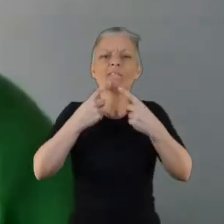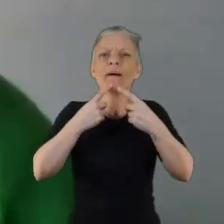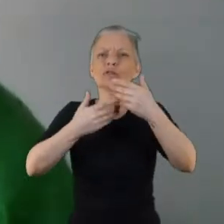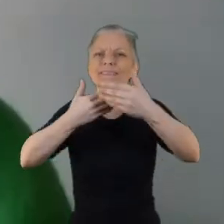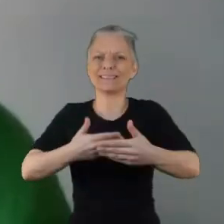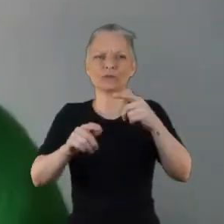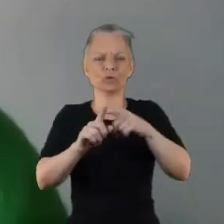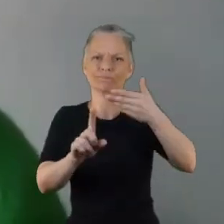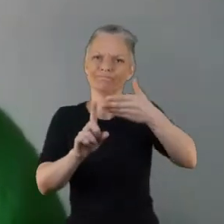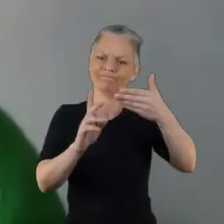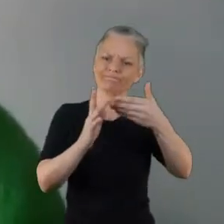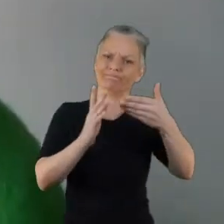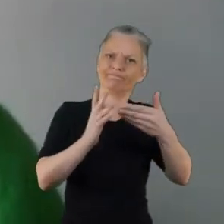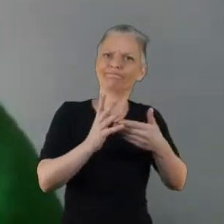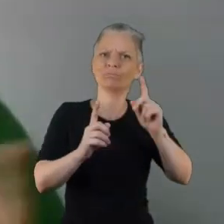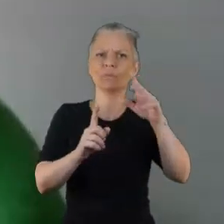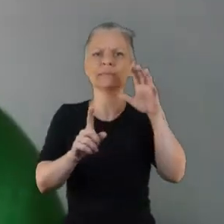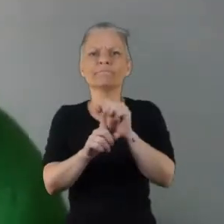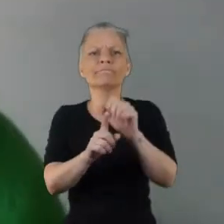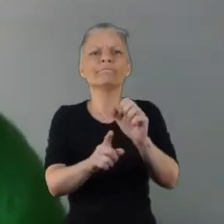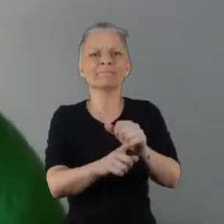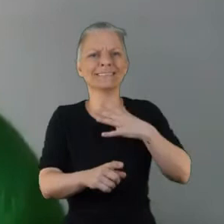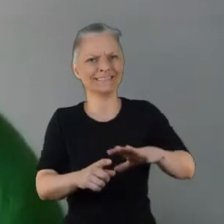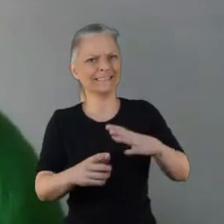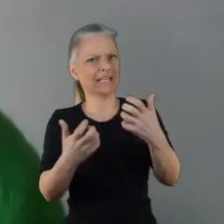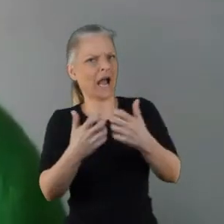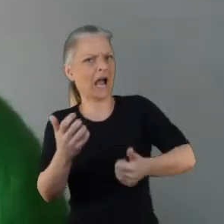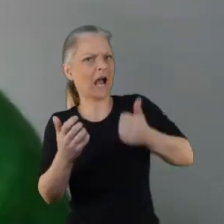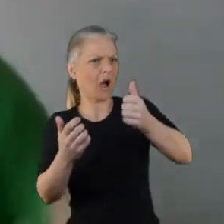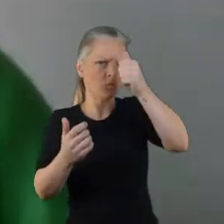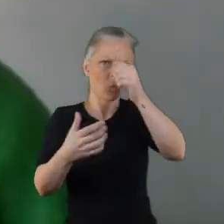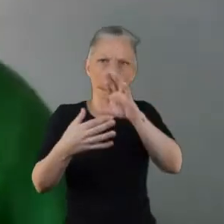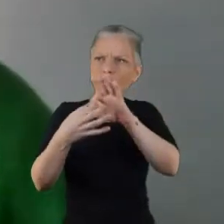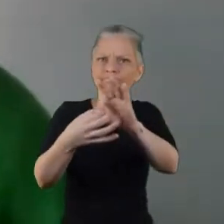So after that we then offered a variety of options for people to share their views on